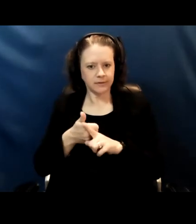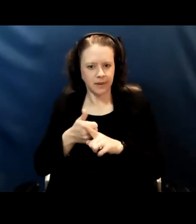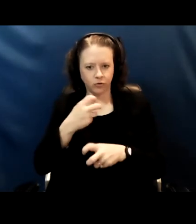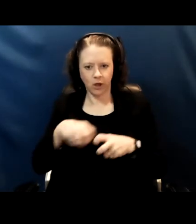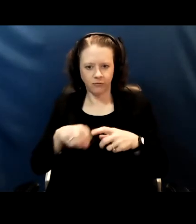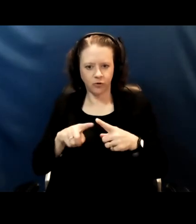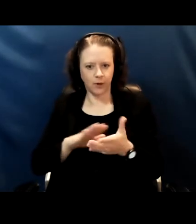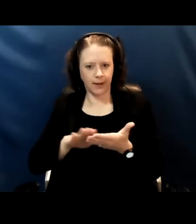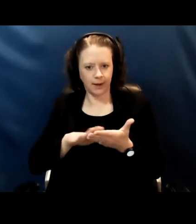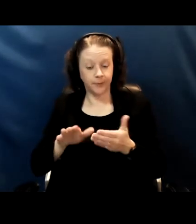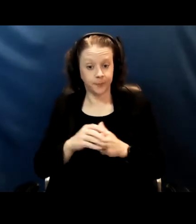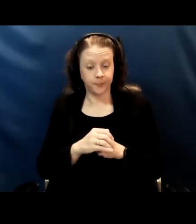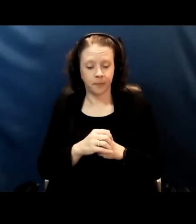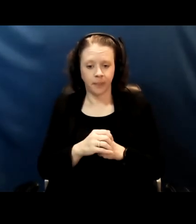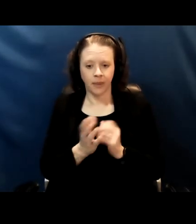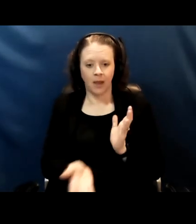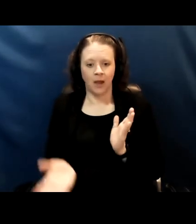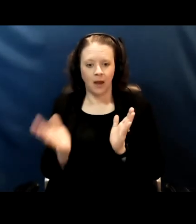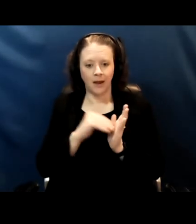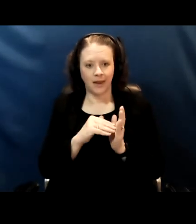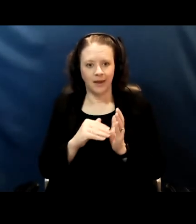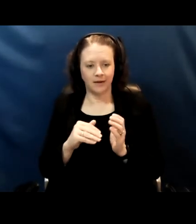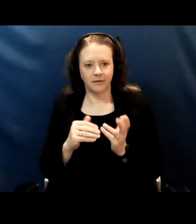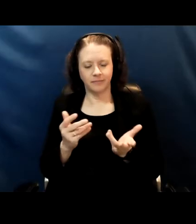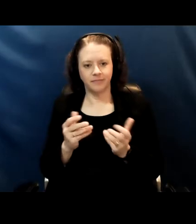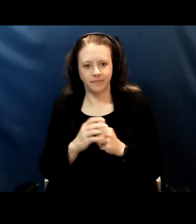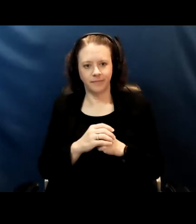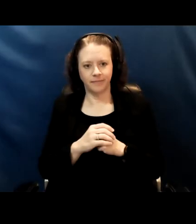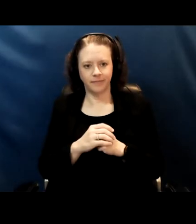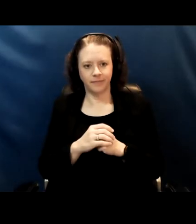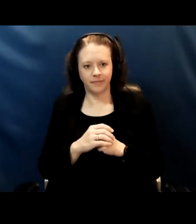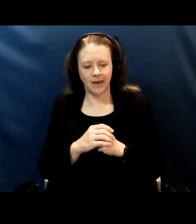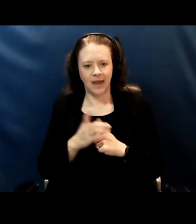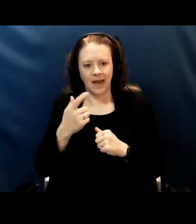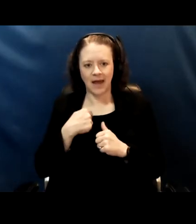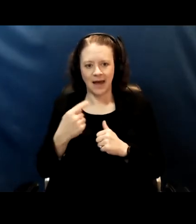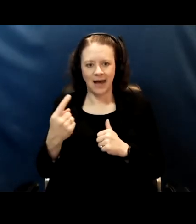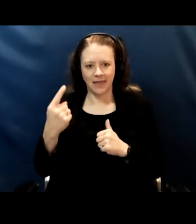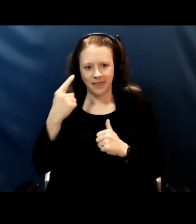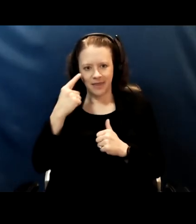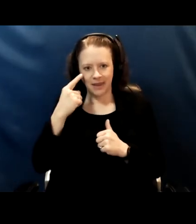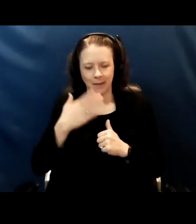And then again, all of that... I think that my answer would be different